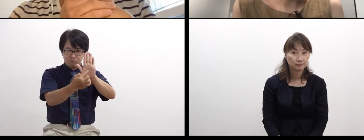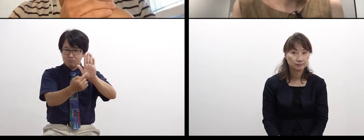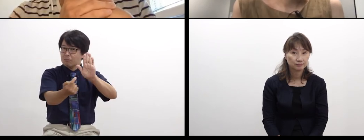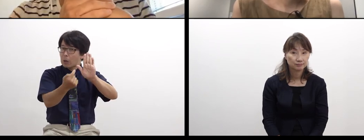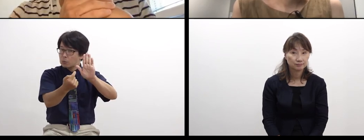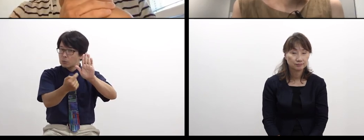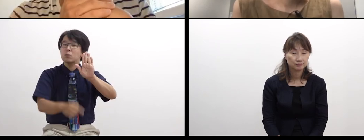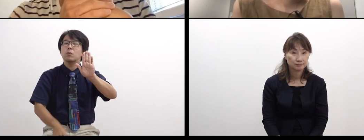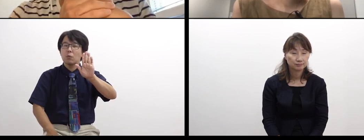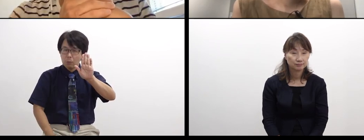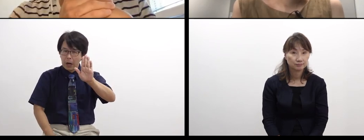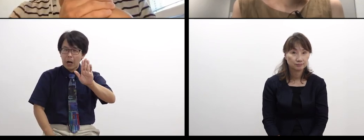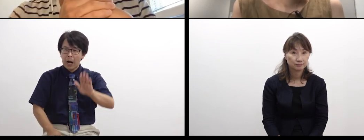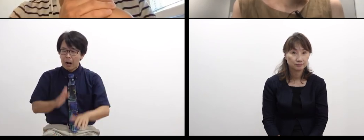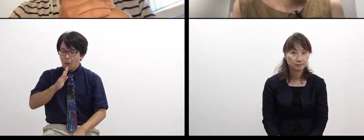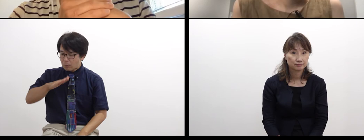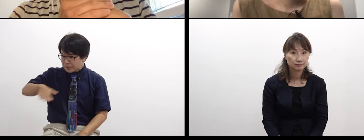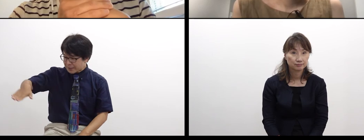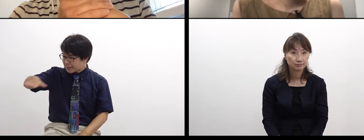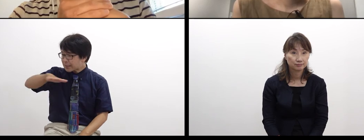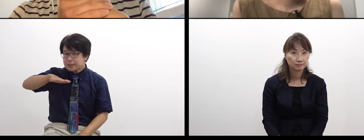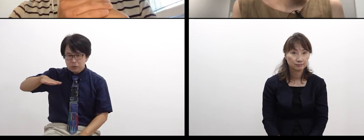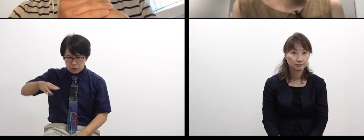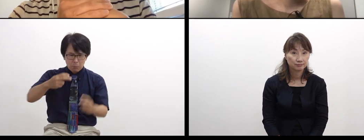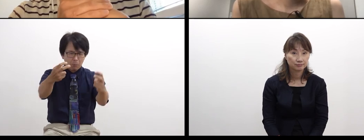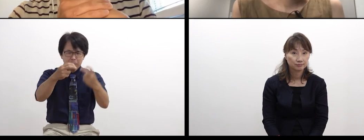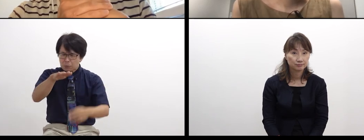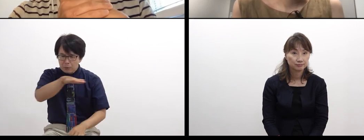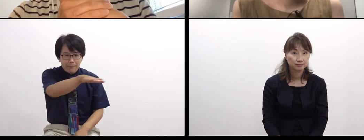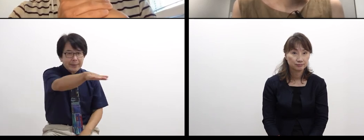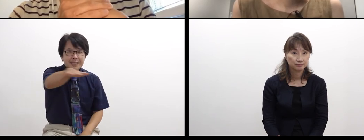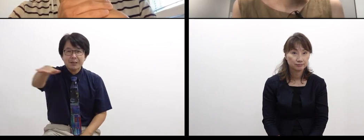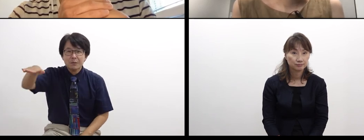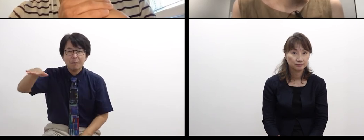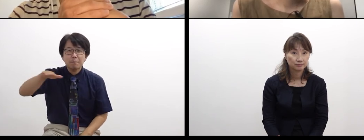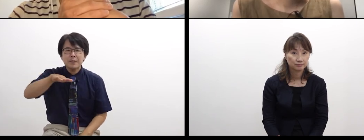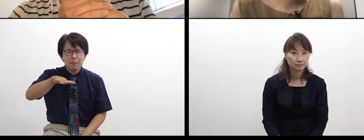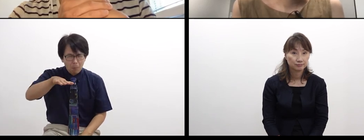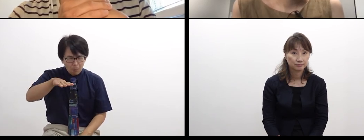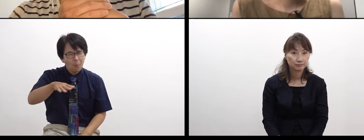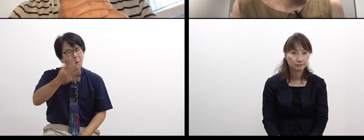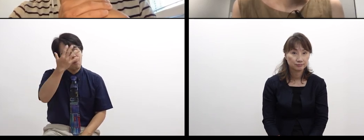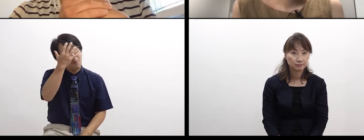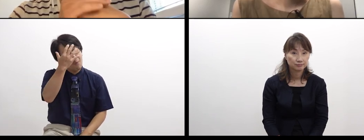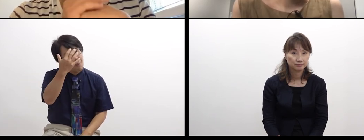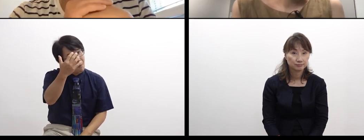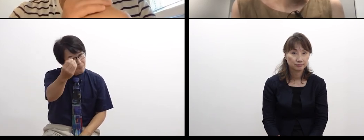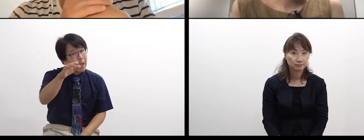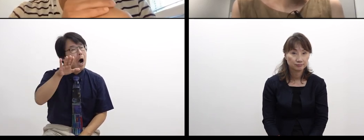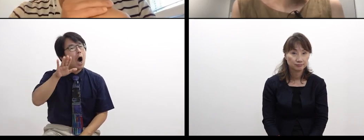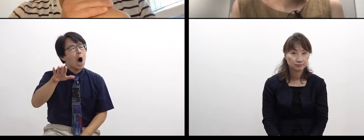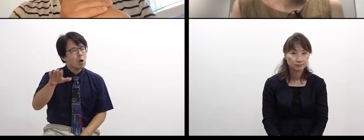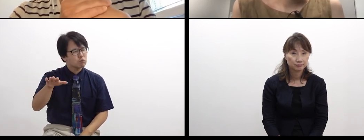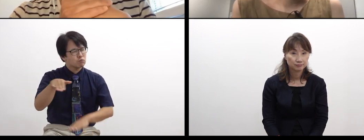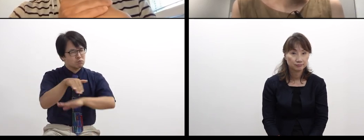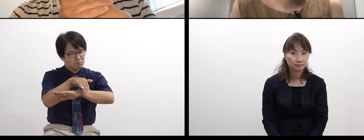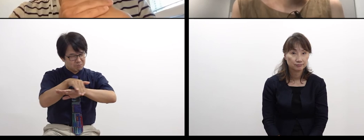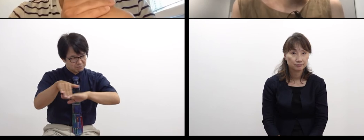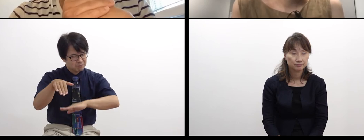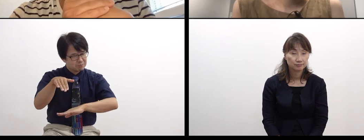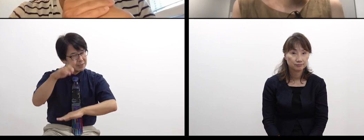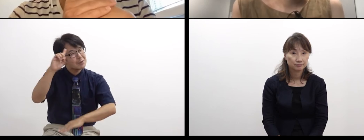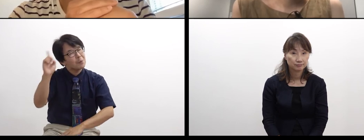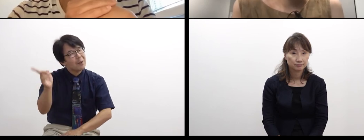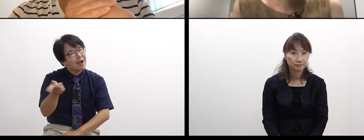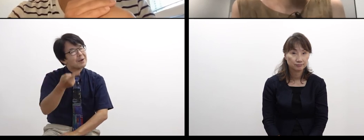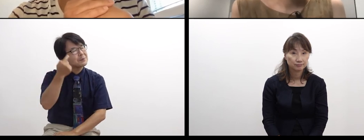It would be very interesting for both of them and audiences.